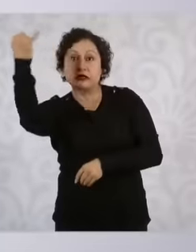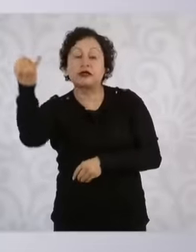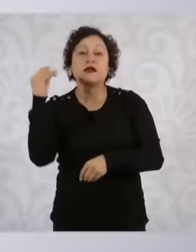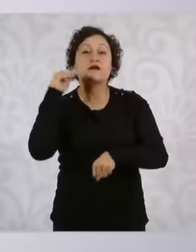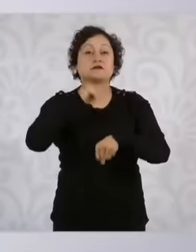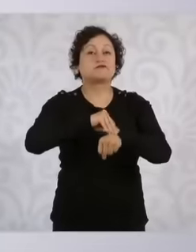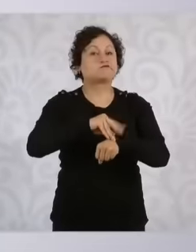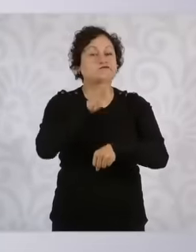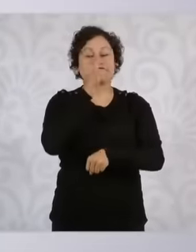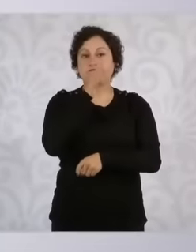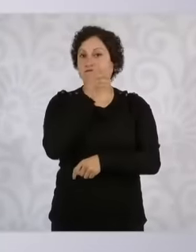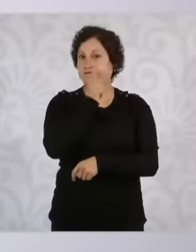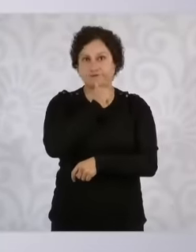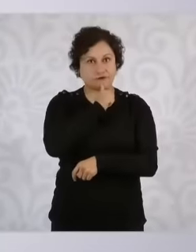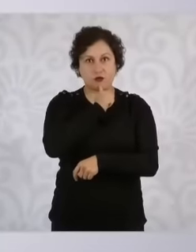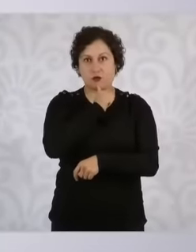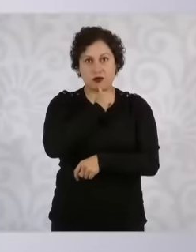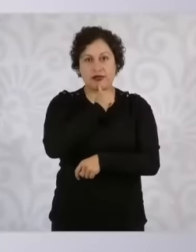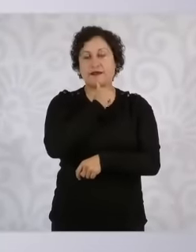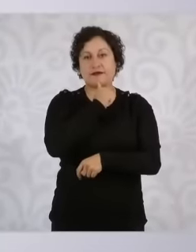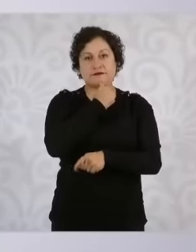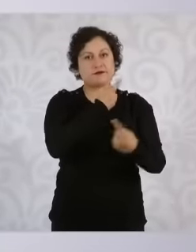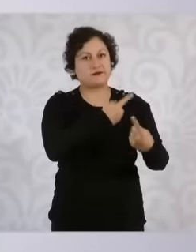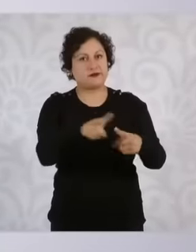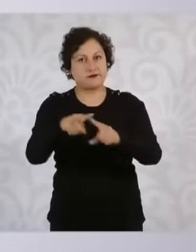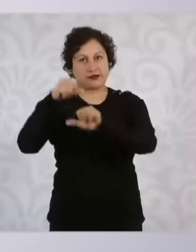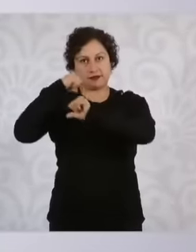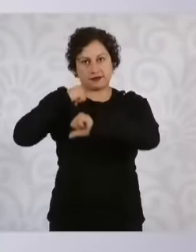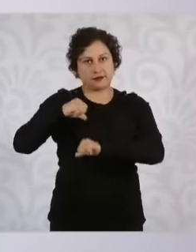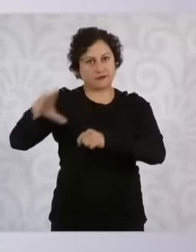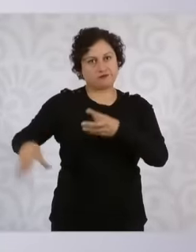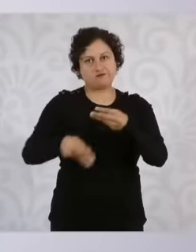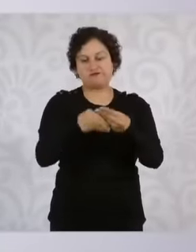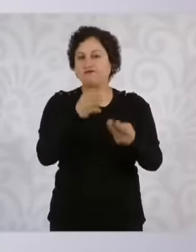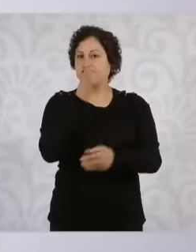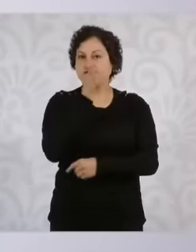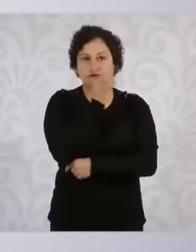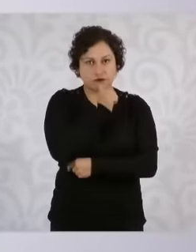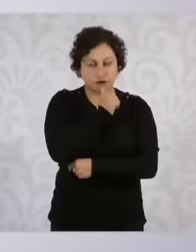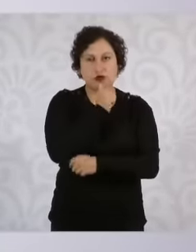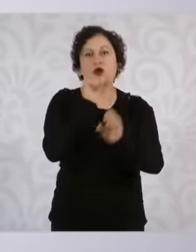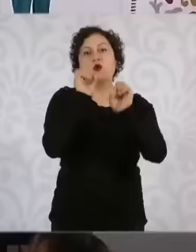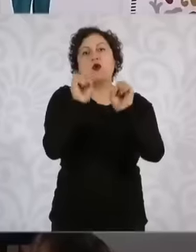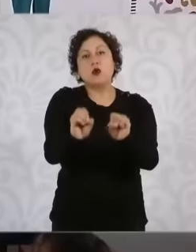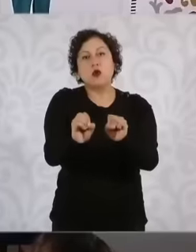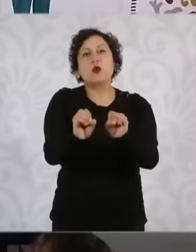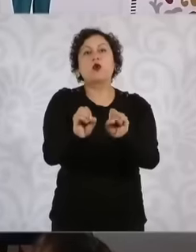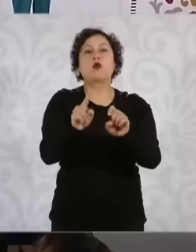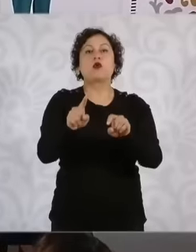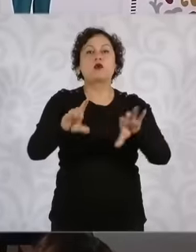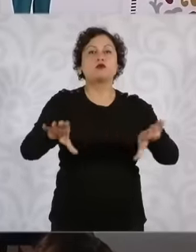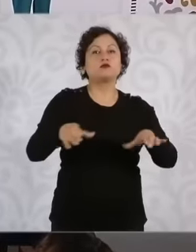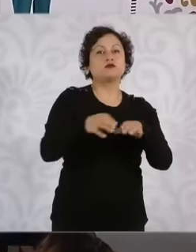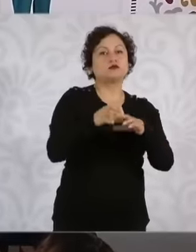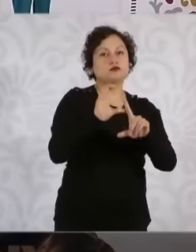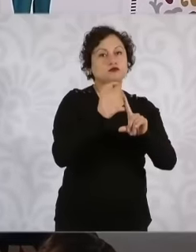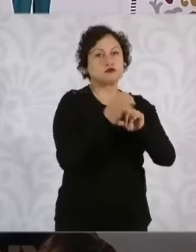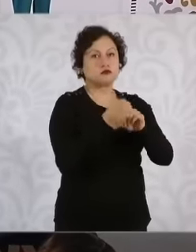for different positions or for the integration and operation of the evaluation committees.